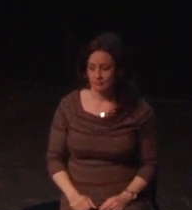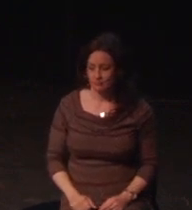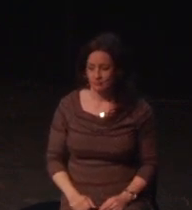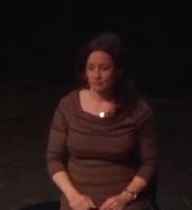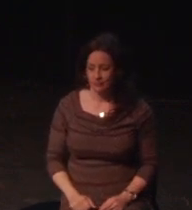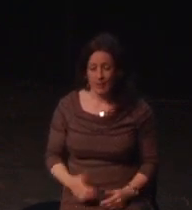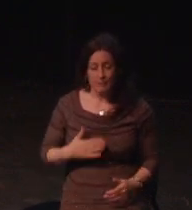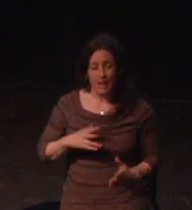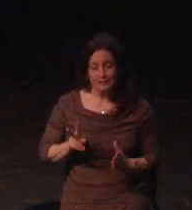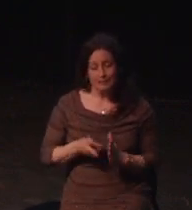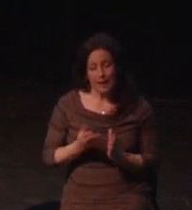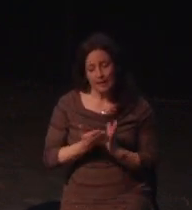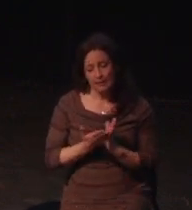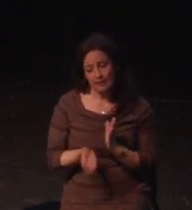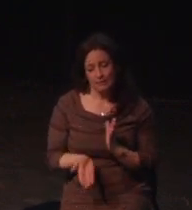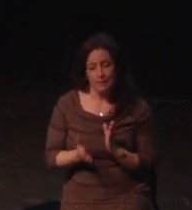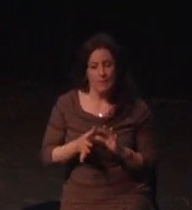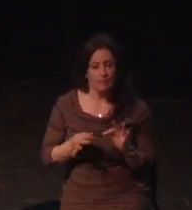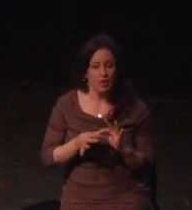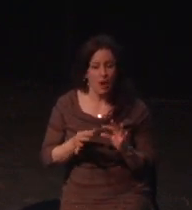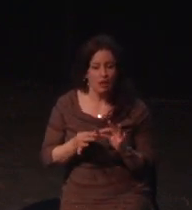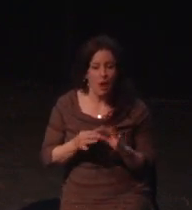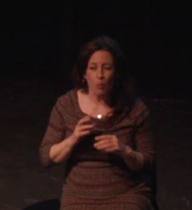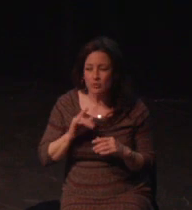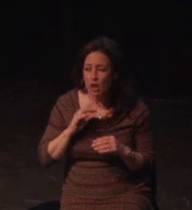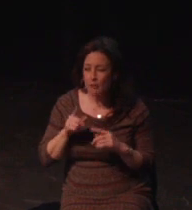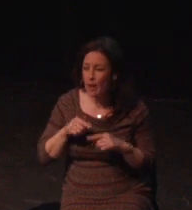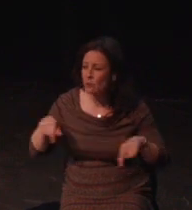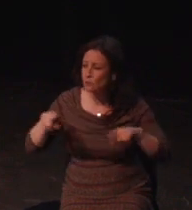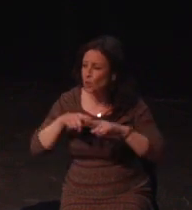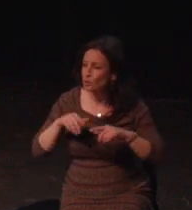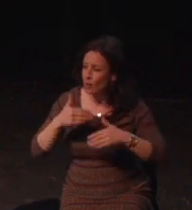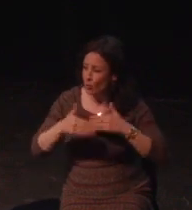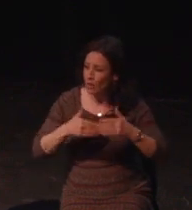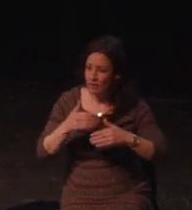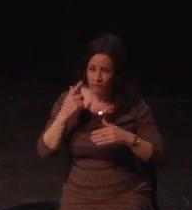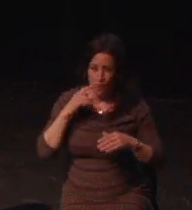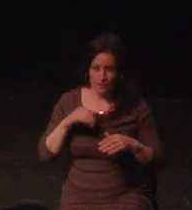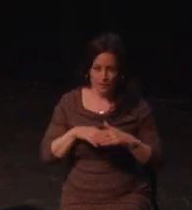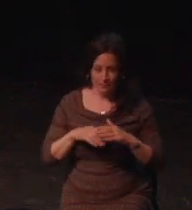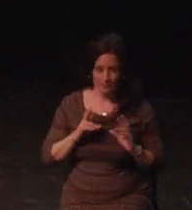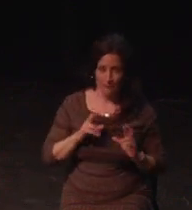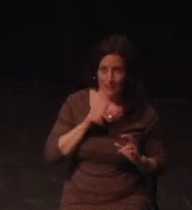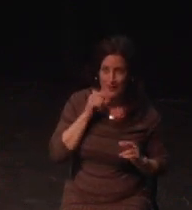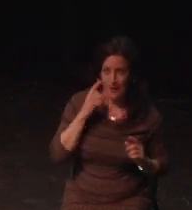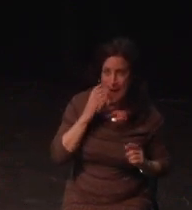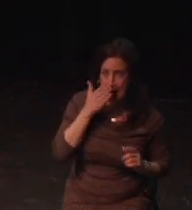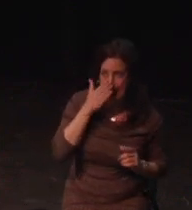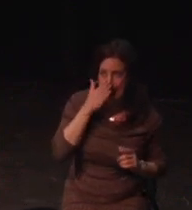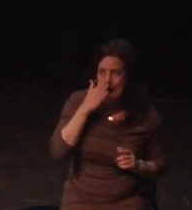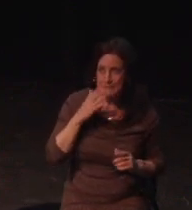I wish I would be in my normal hyperbolic self, but I'm not. The game gave me severe vertigo nausea, I kept telling myself that it was